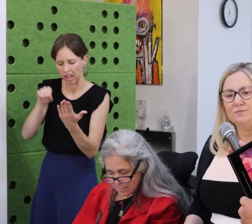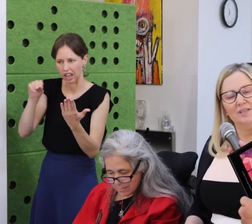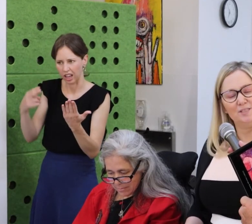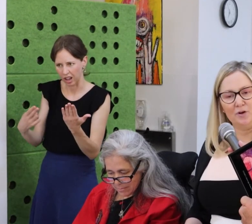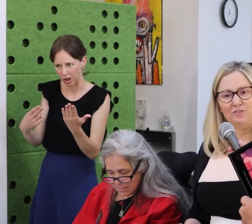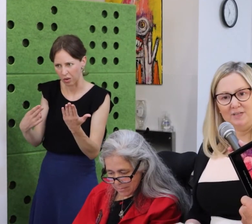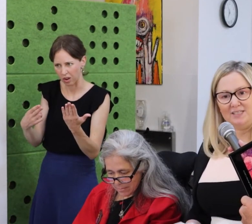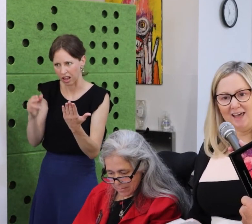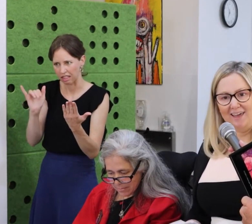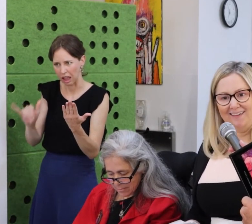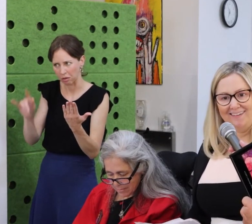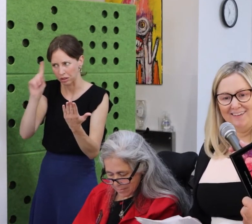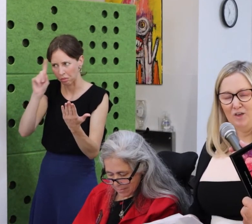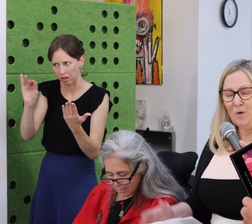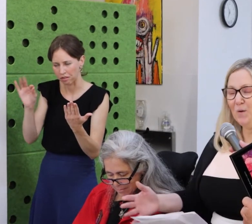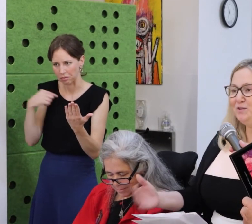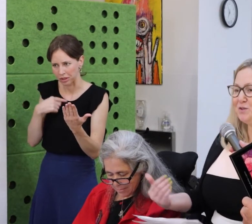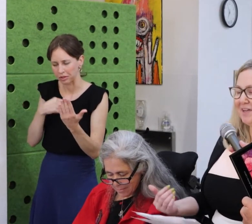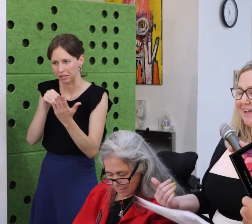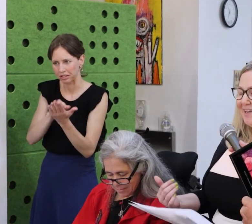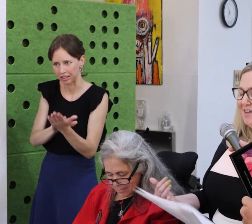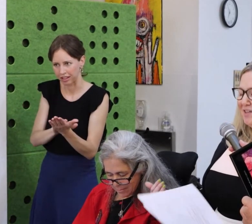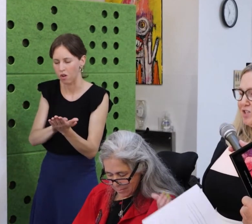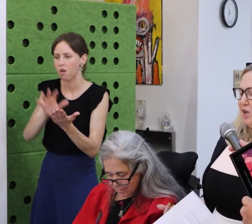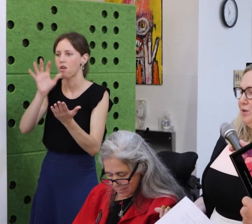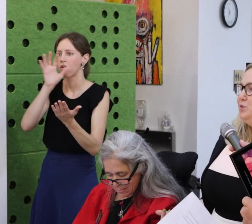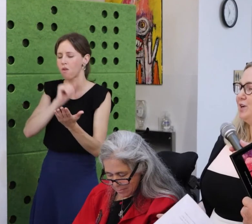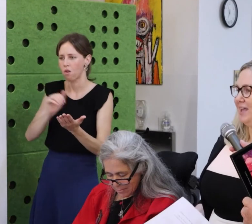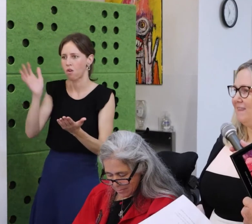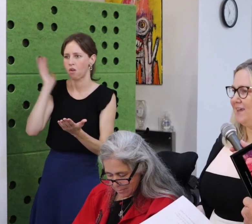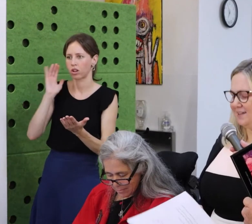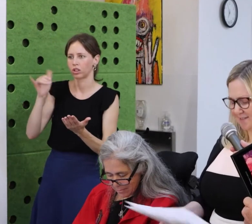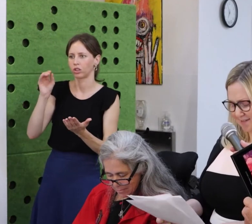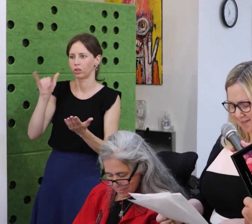And I didn’t want people to think poorly of me.